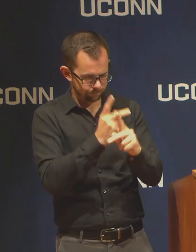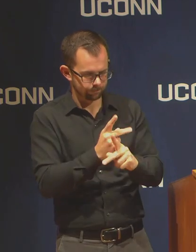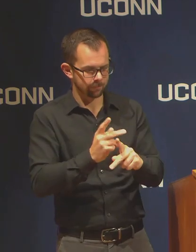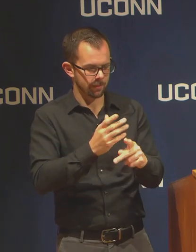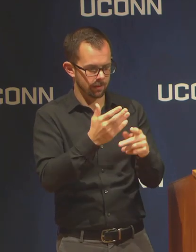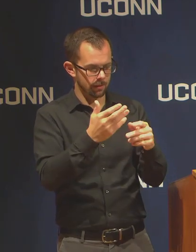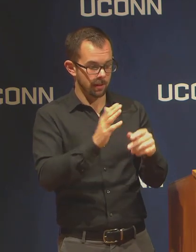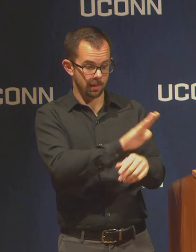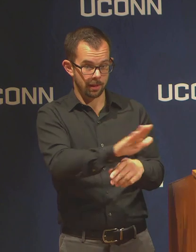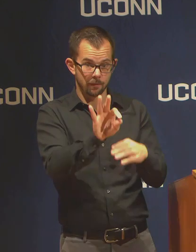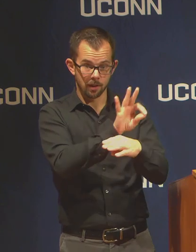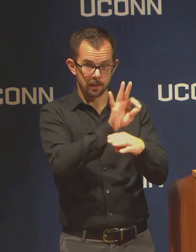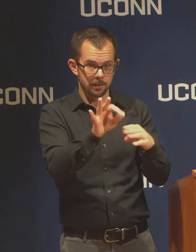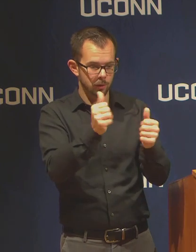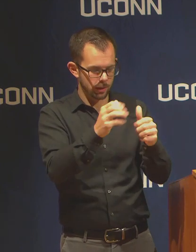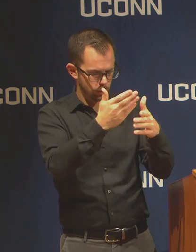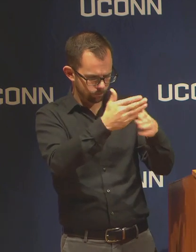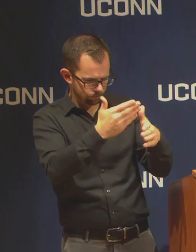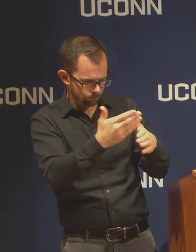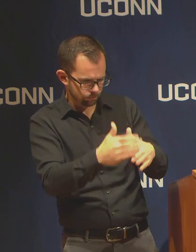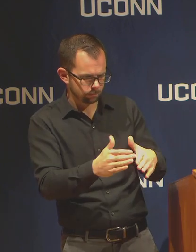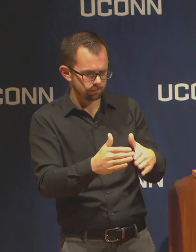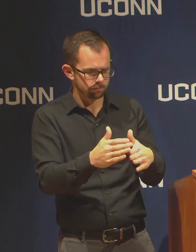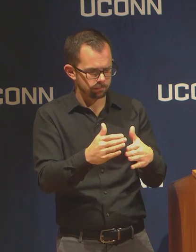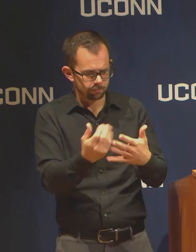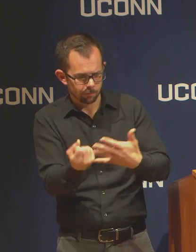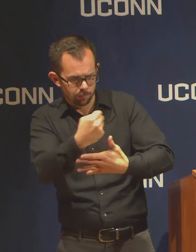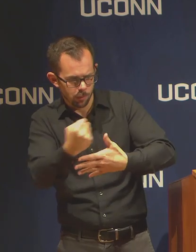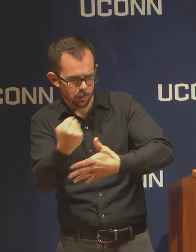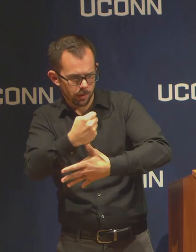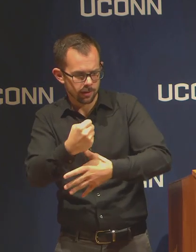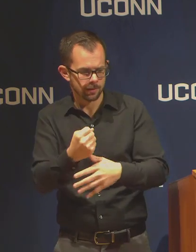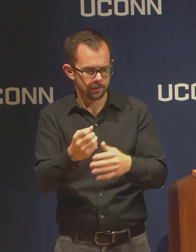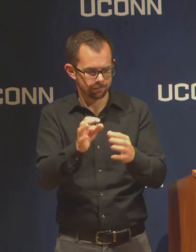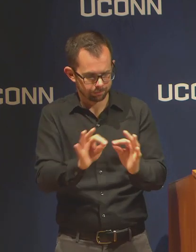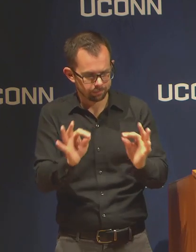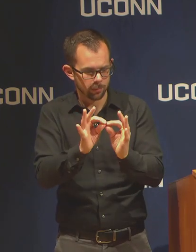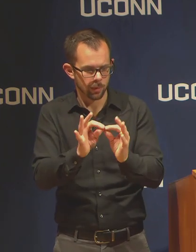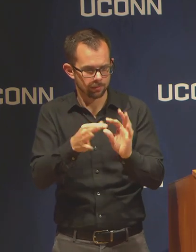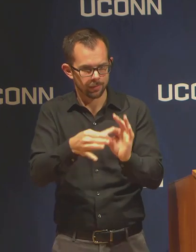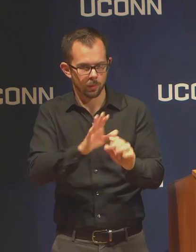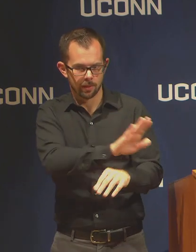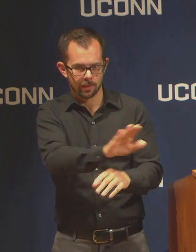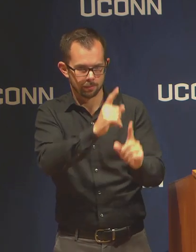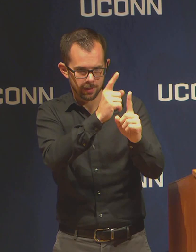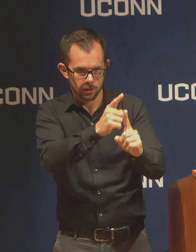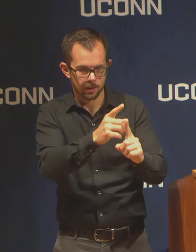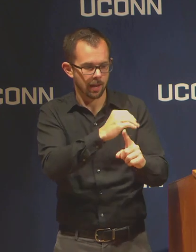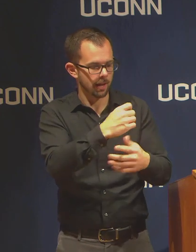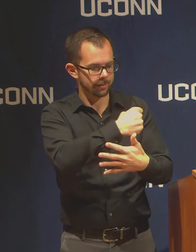and those that can't be done. And as we work through that,